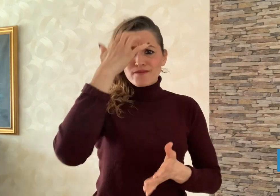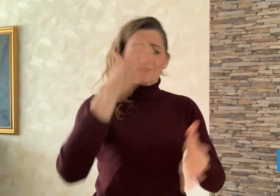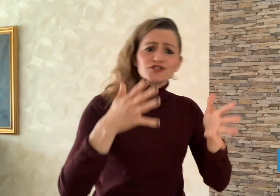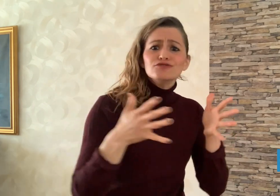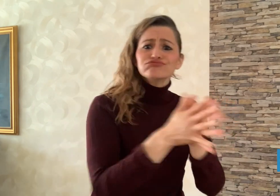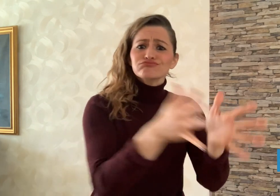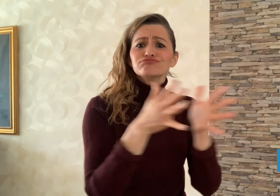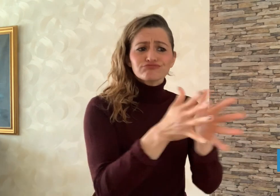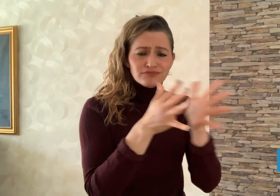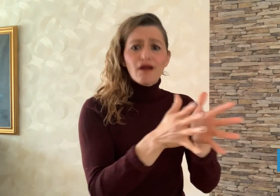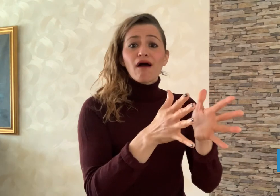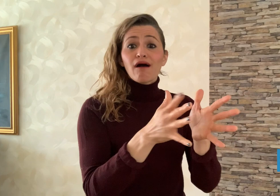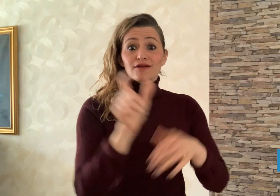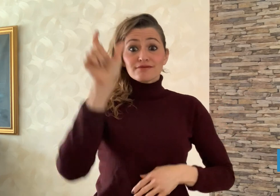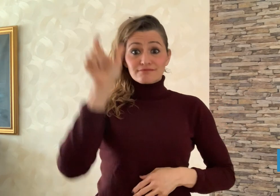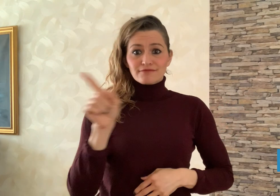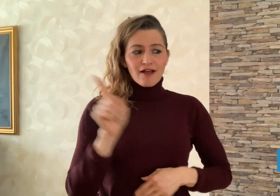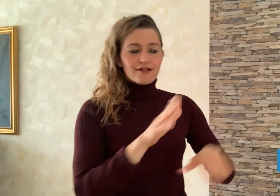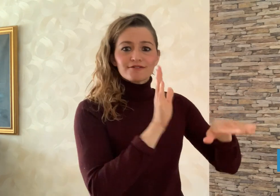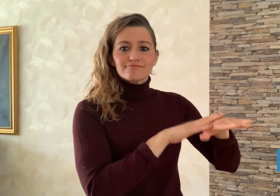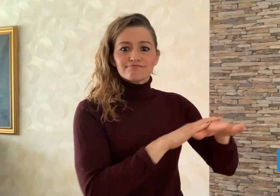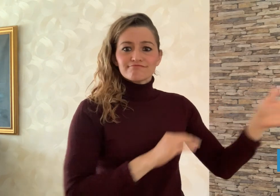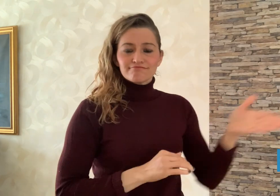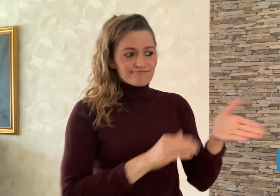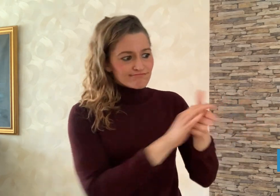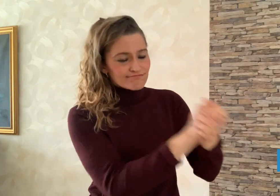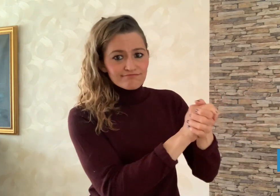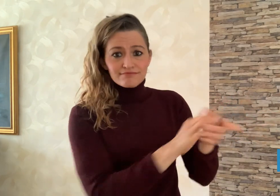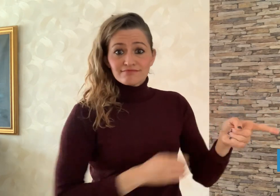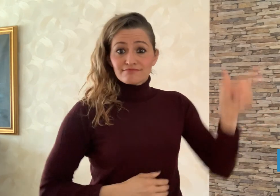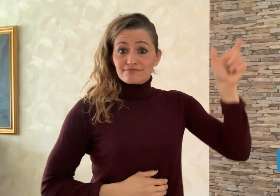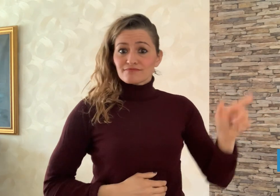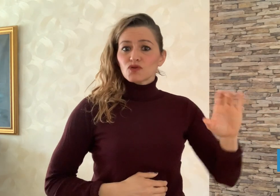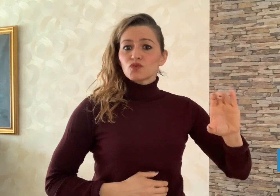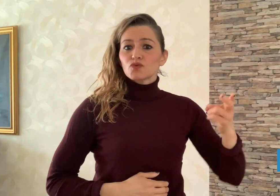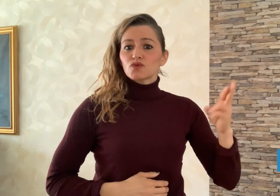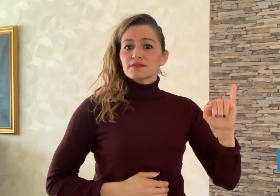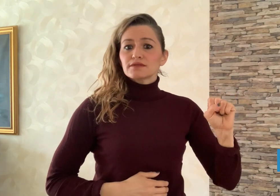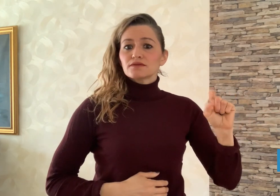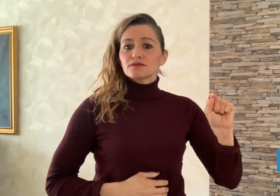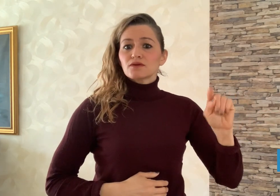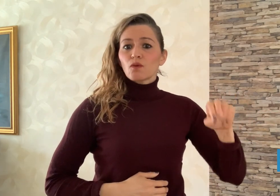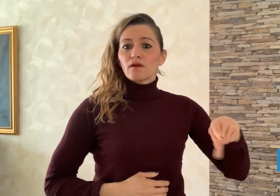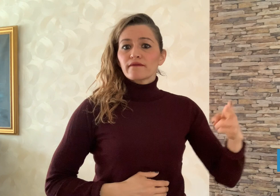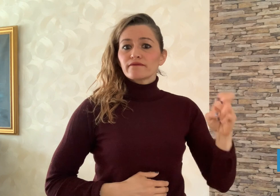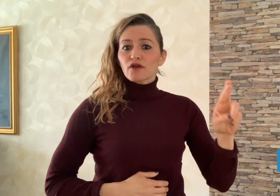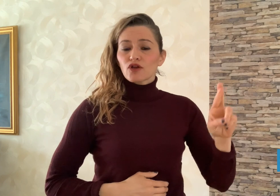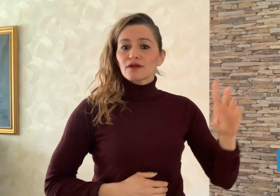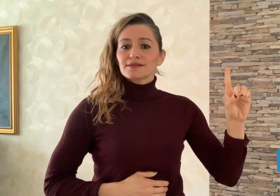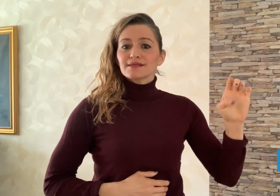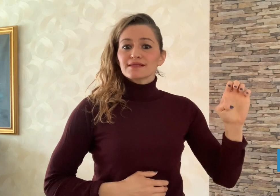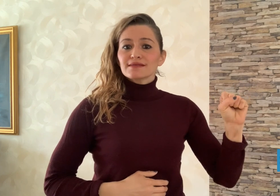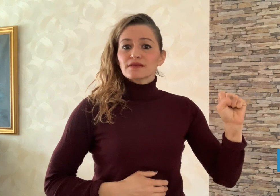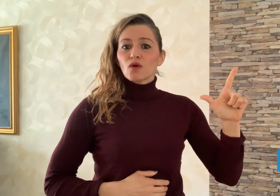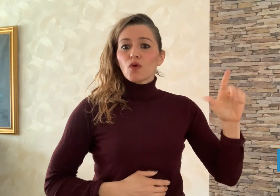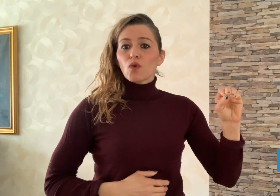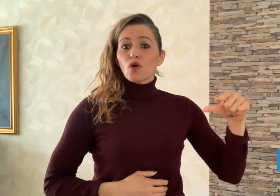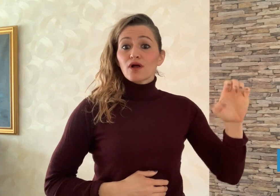commended Christopher Desloges, a hearing sign language interpreter